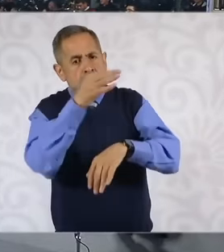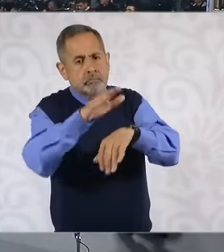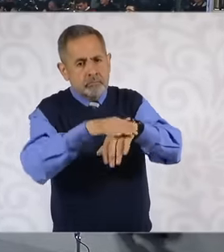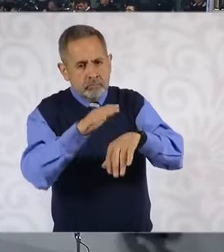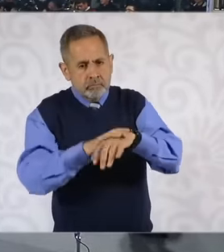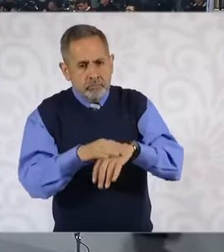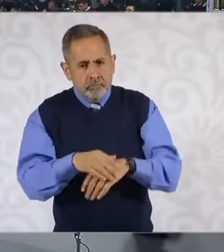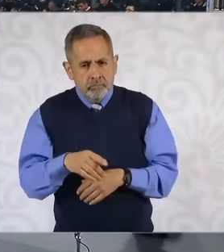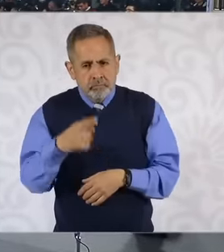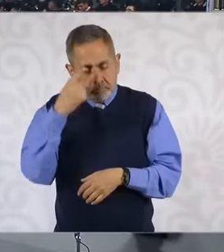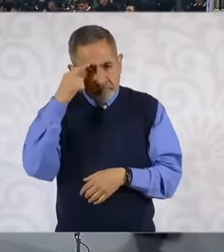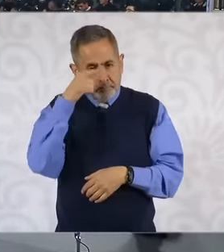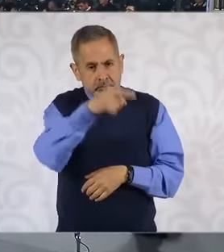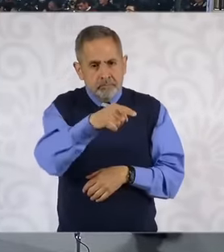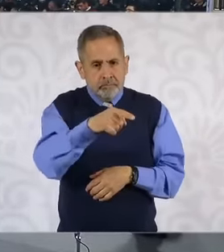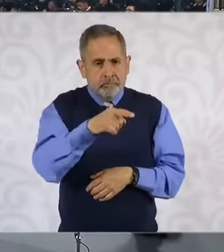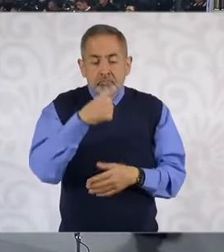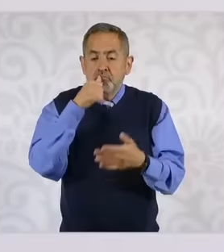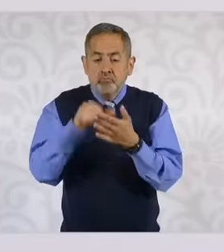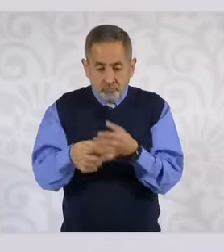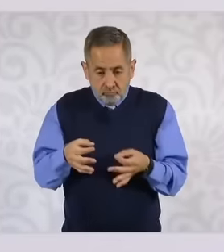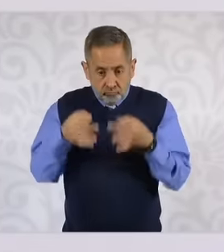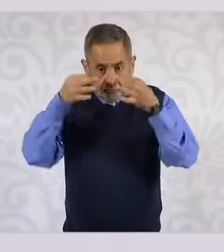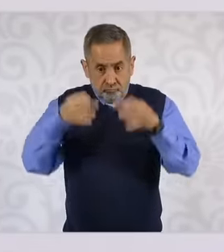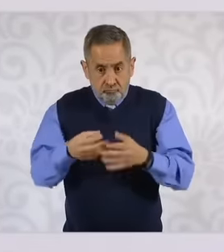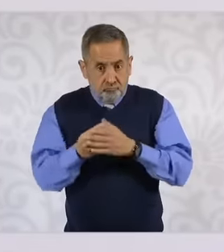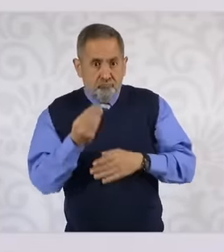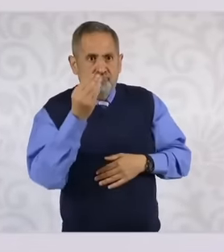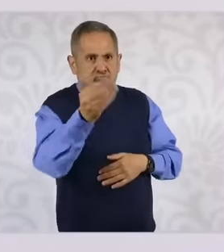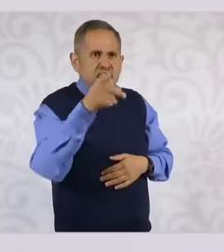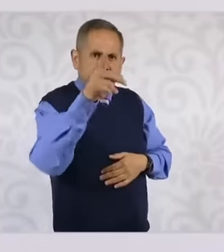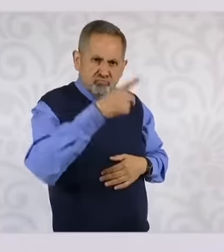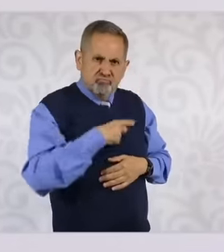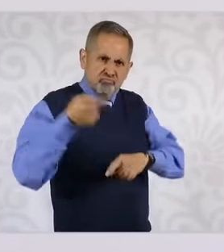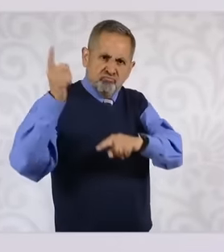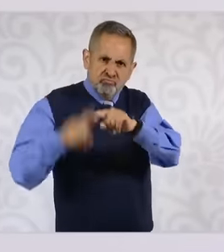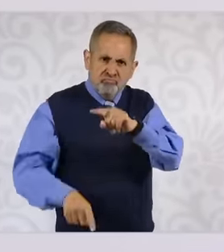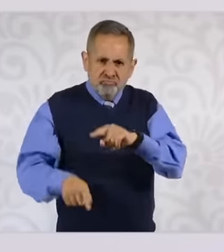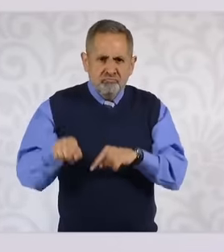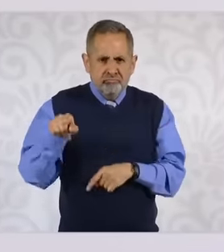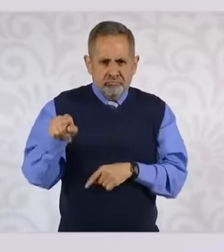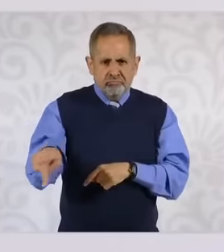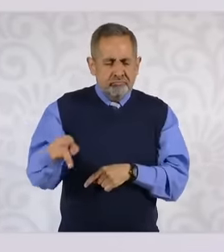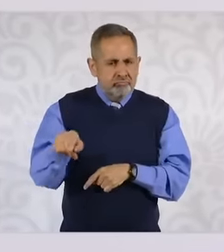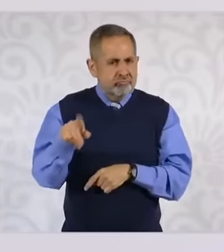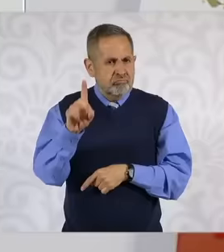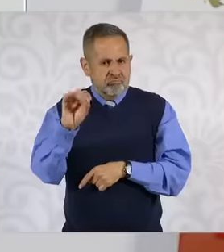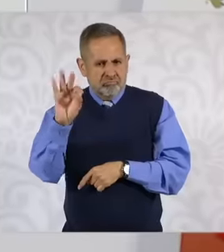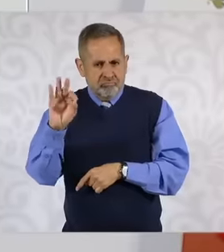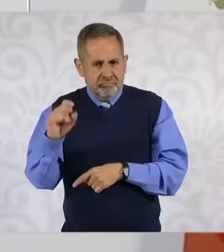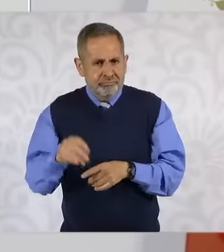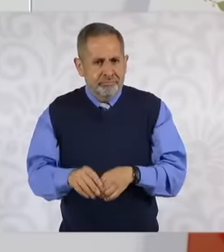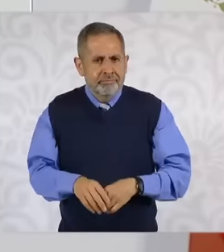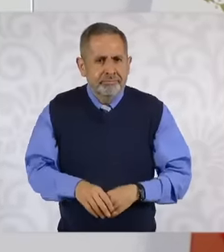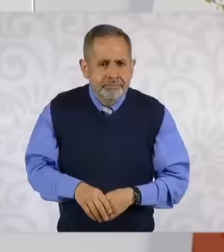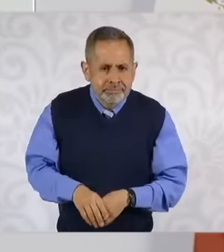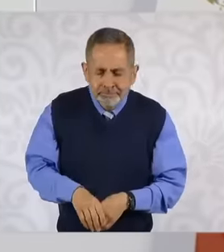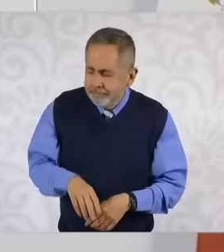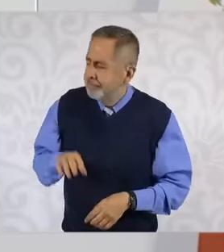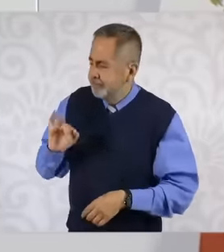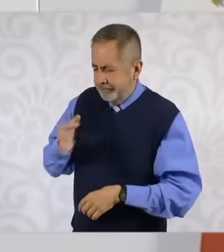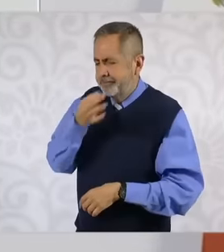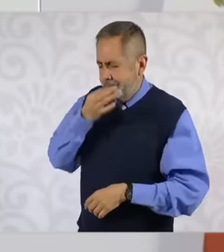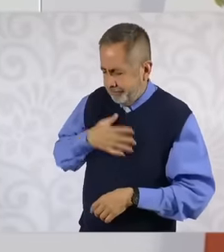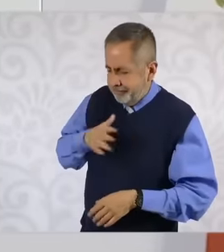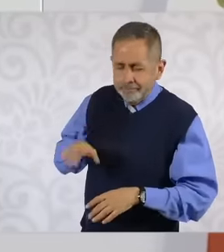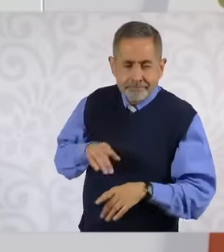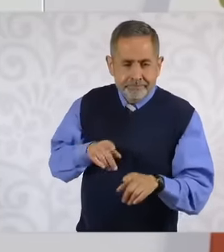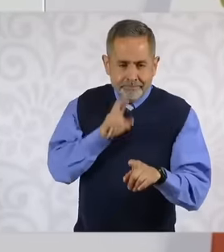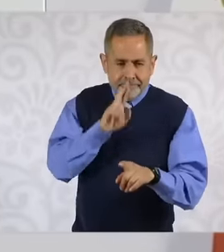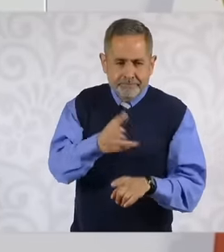Judicial Reform in the official newspaper Yes, look, this is very good, also very good, let's